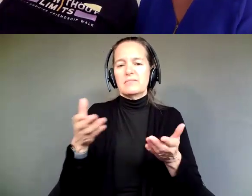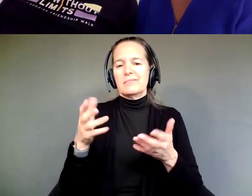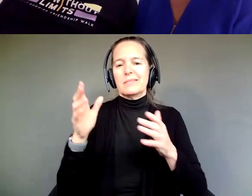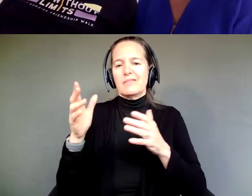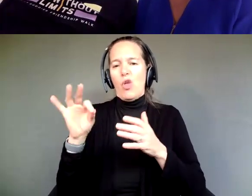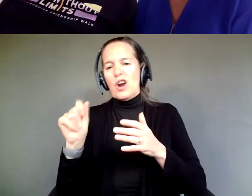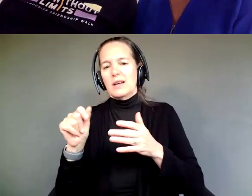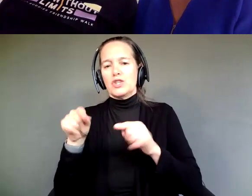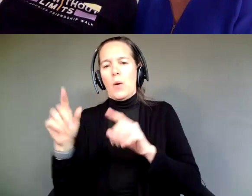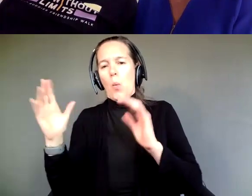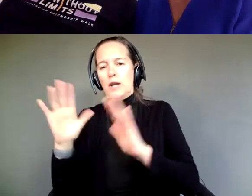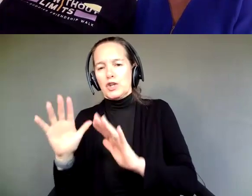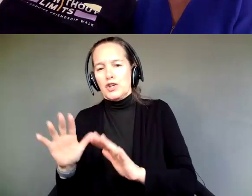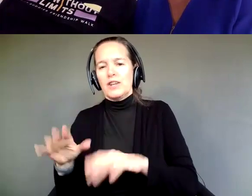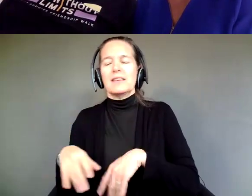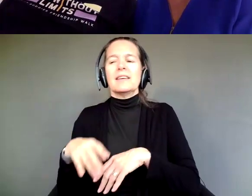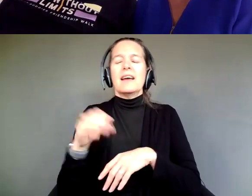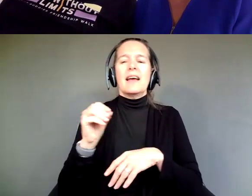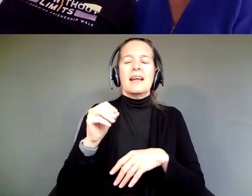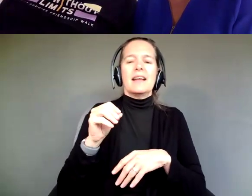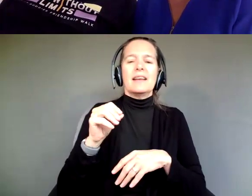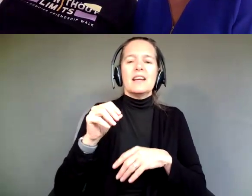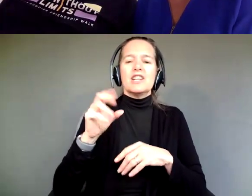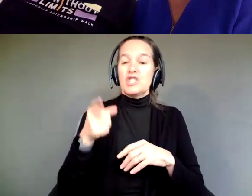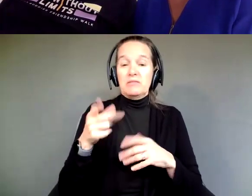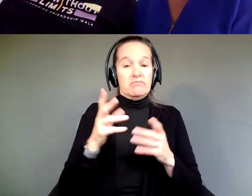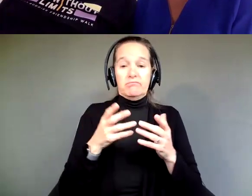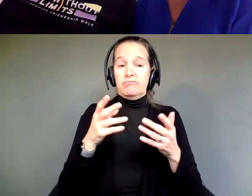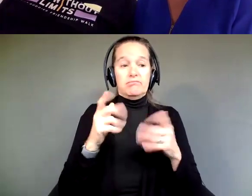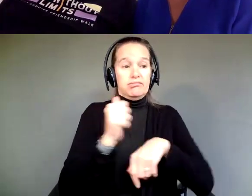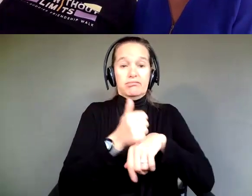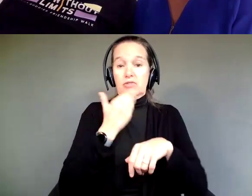But we were able to put together a really, really good business plan, and I think we